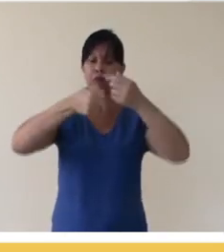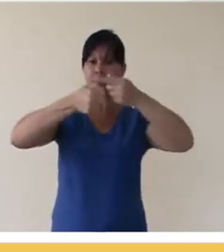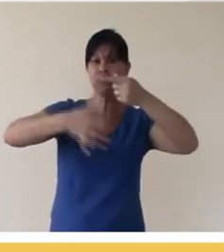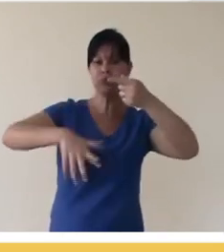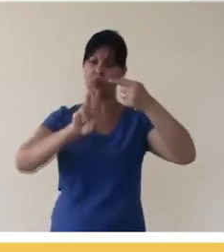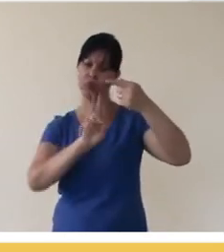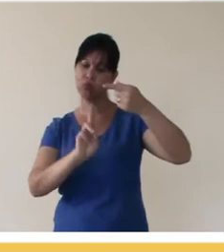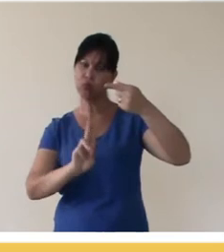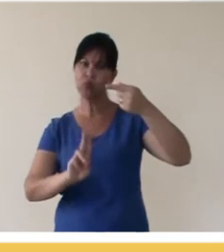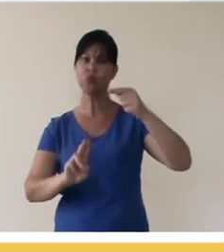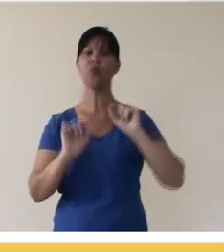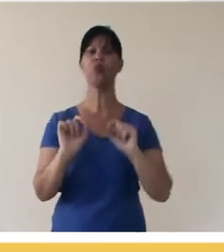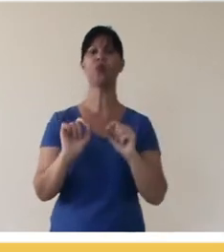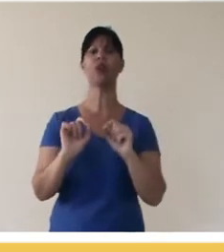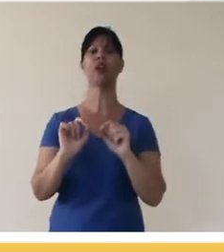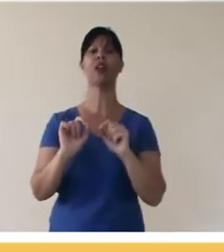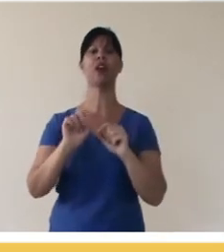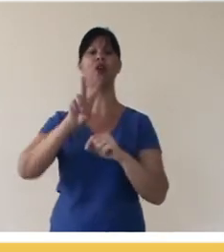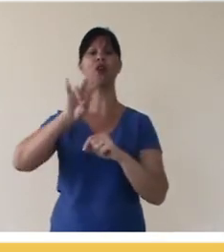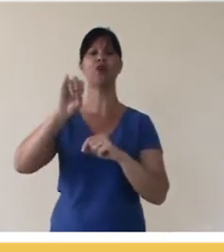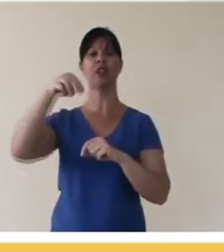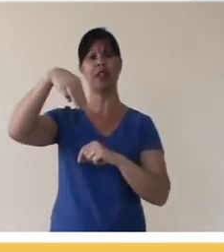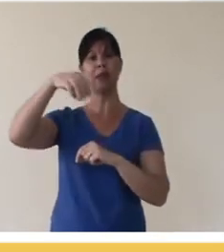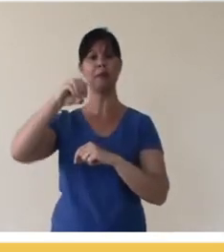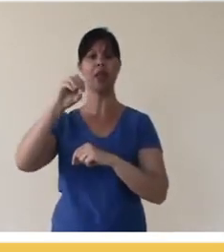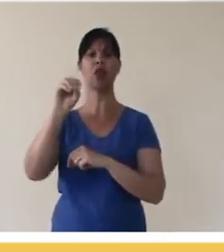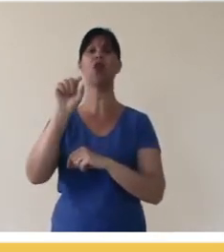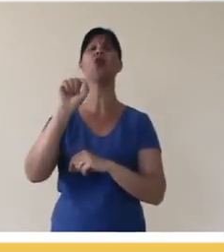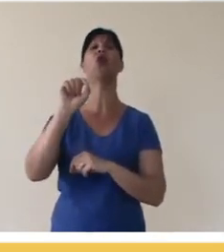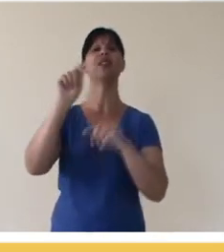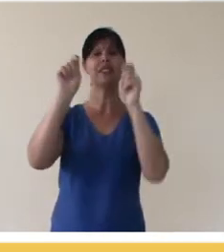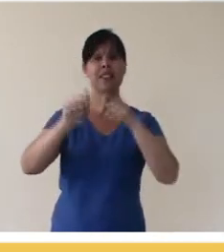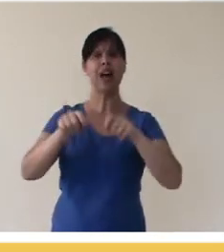very clearly. Vimeo has an advantage that it does not serve advertising and it allows